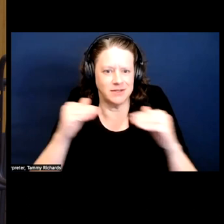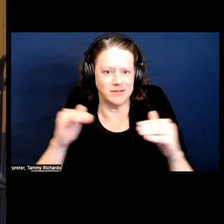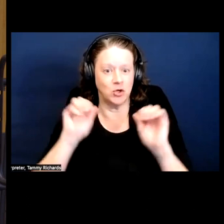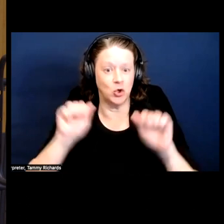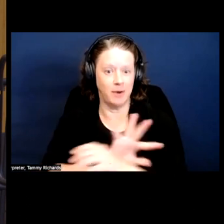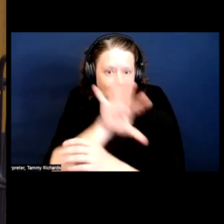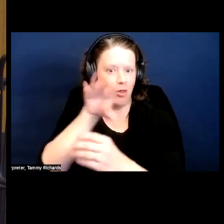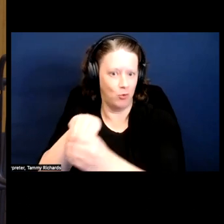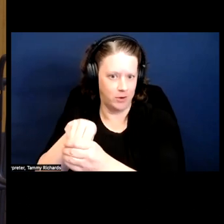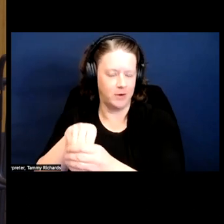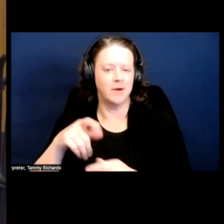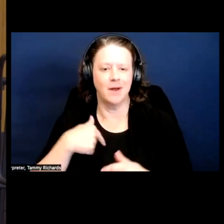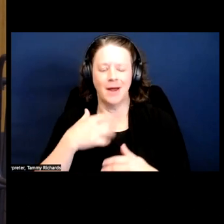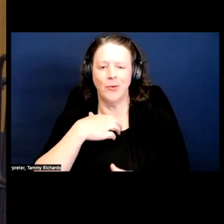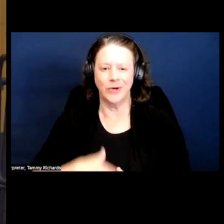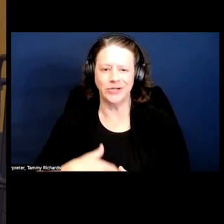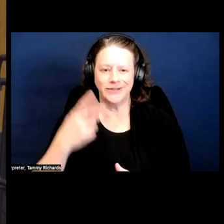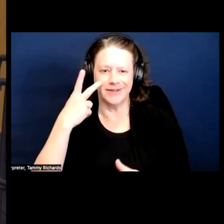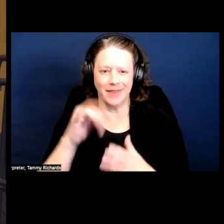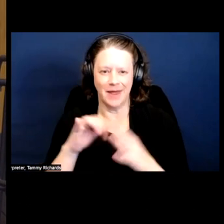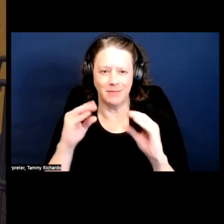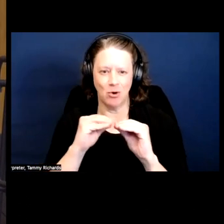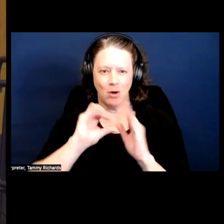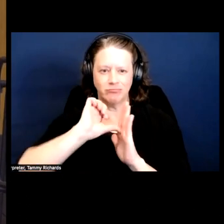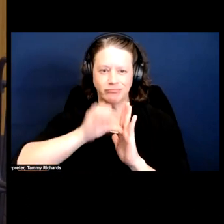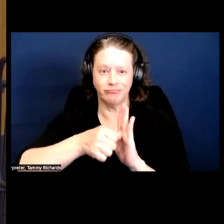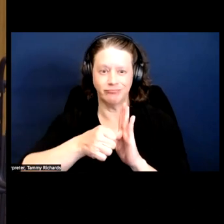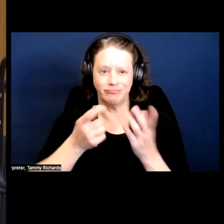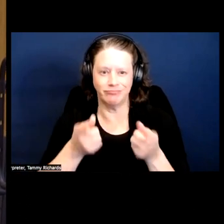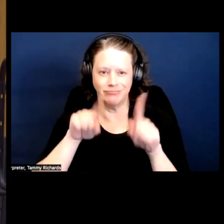So I think that I would love to have seen that be more prompt independent earlier on